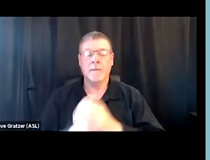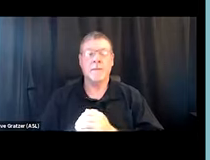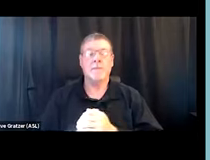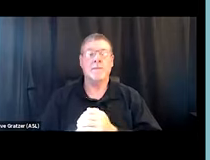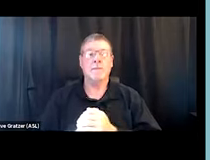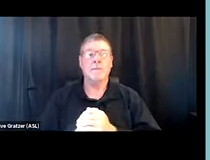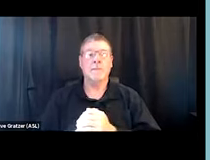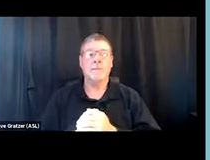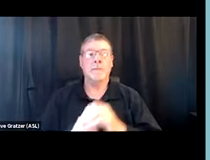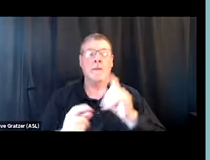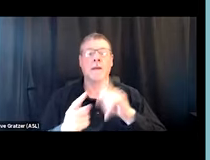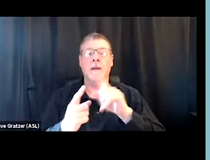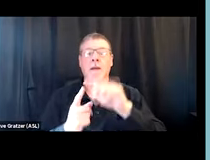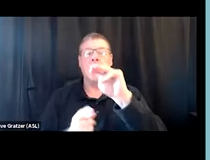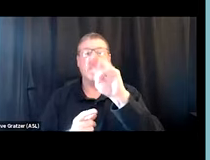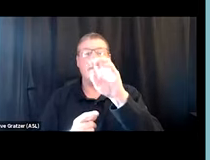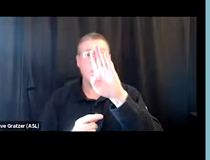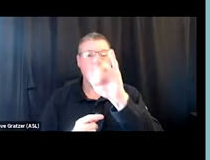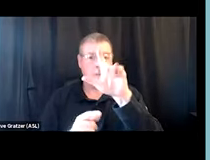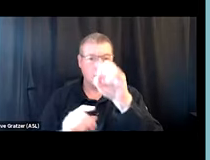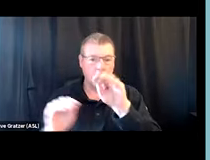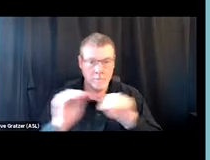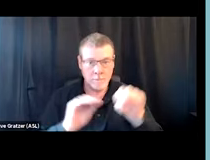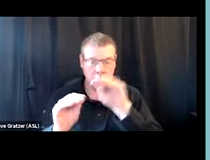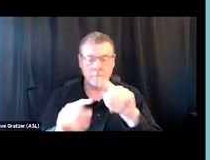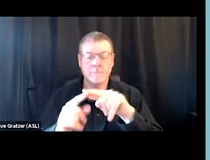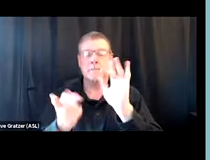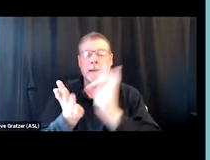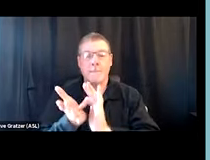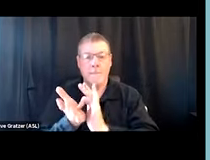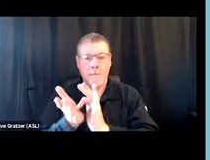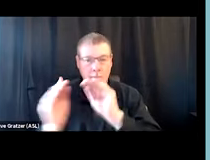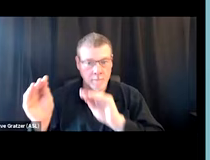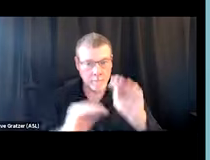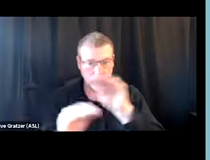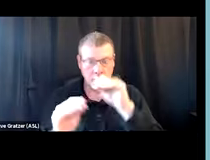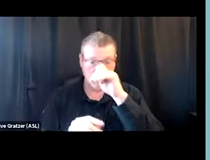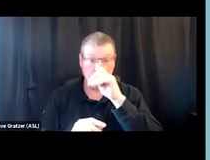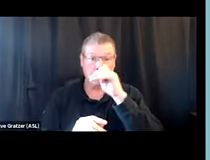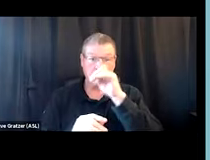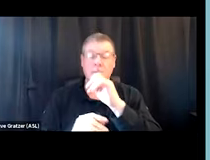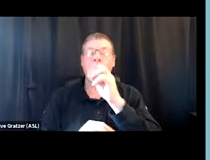are, like, mobile units, medication units, or if anyone is providing street medicine